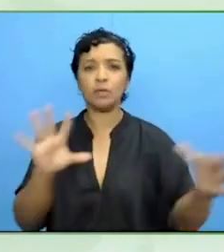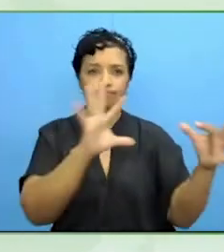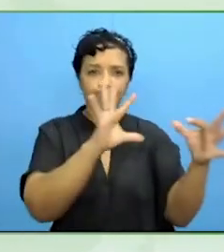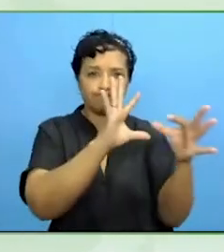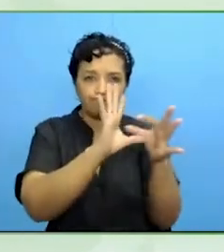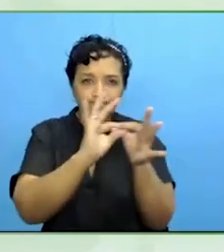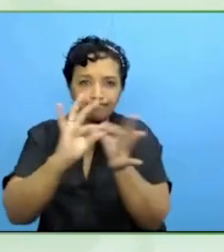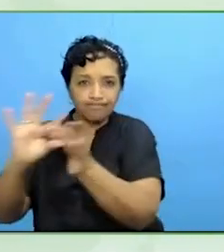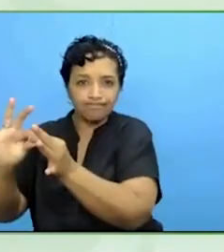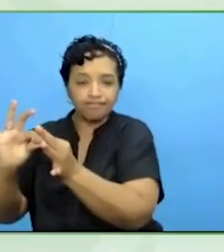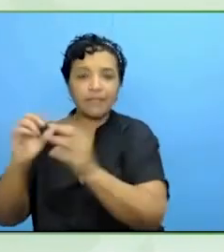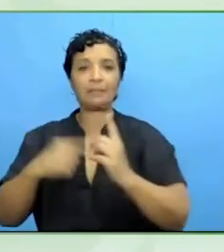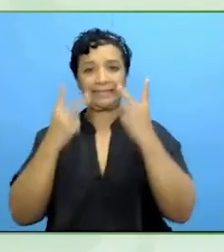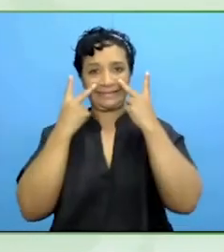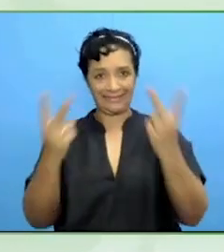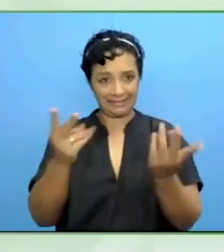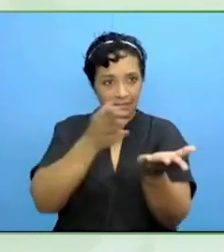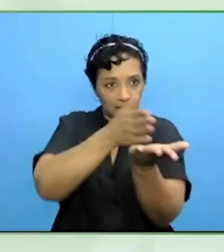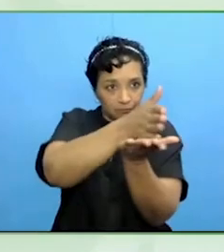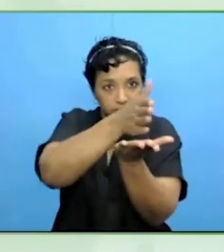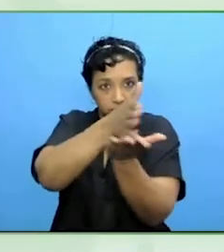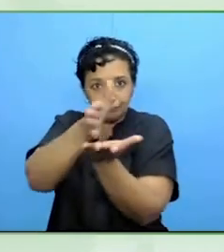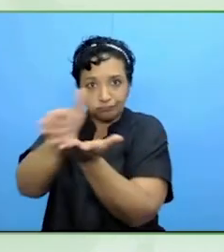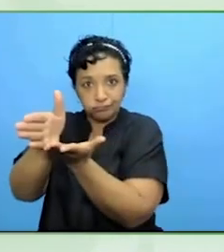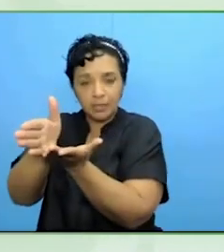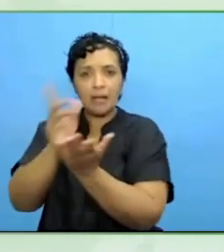We have to do it in one go. We have to do that if you want to be successful.